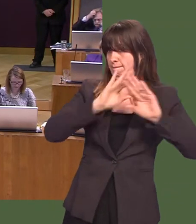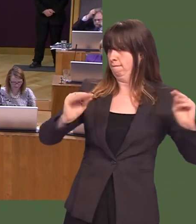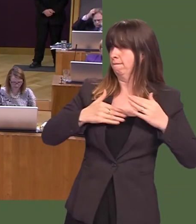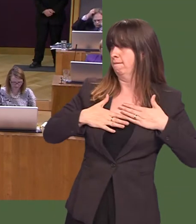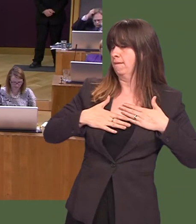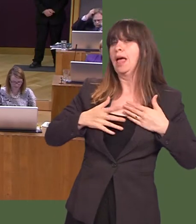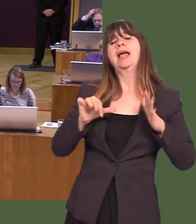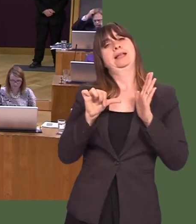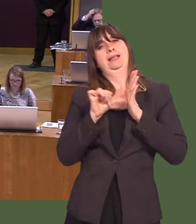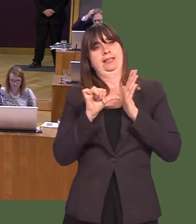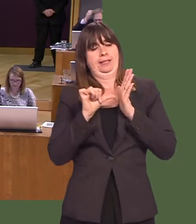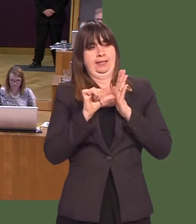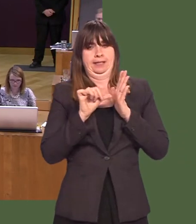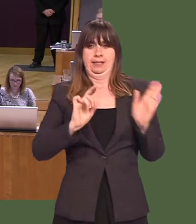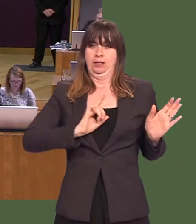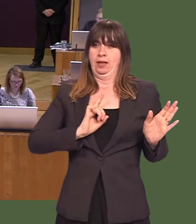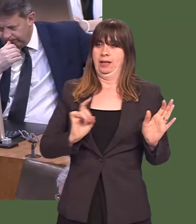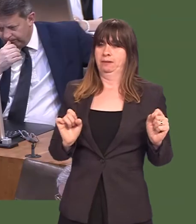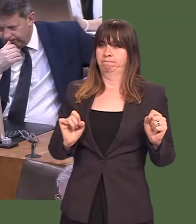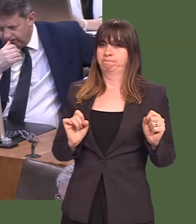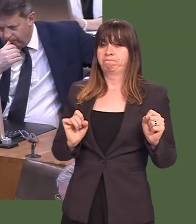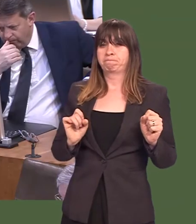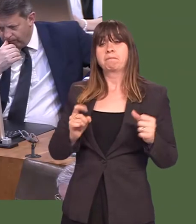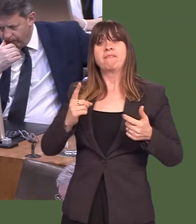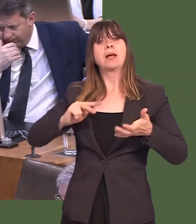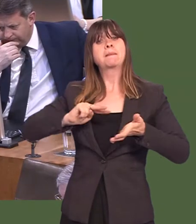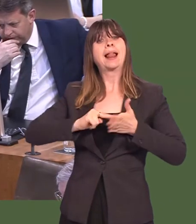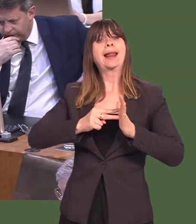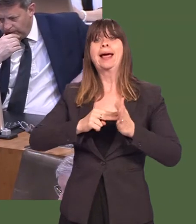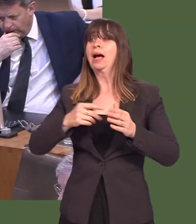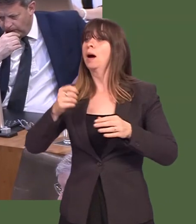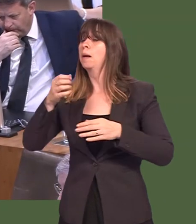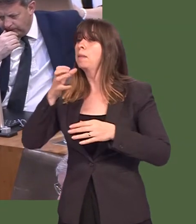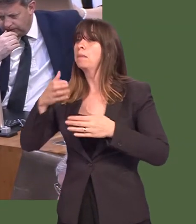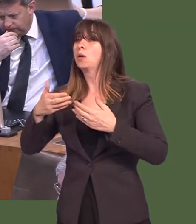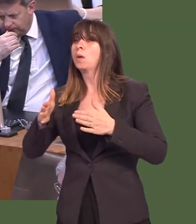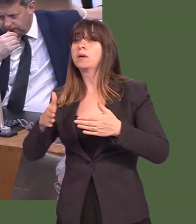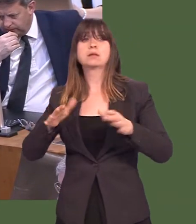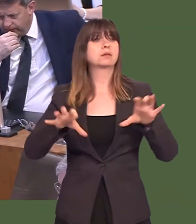Itís a tricky issue because we know that, in planning terms, itís not difficult to